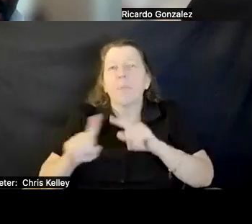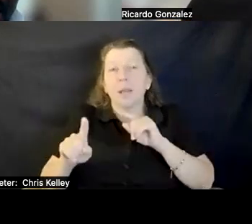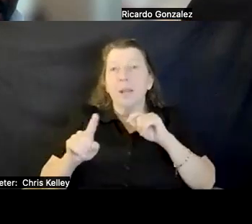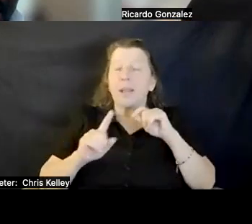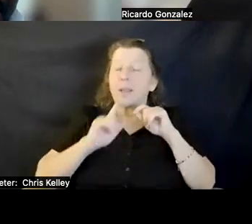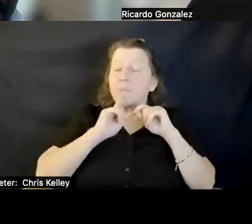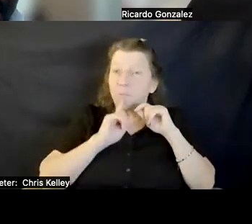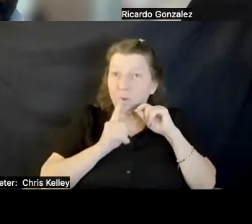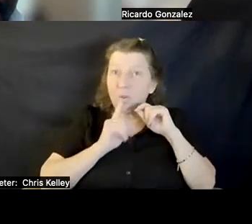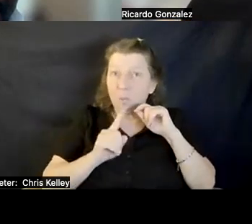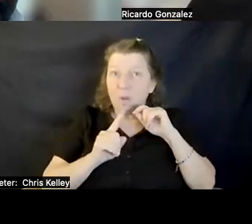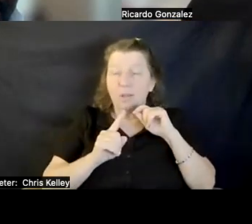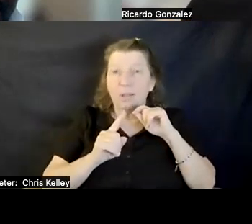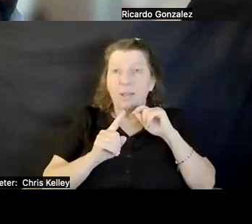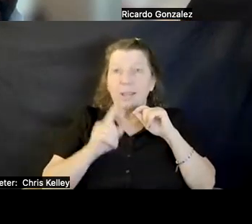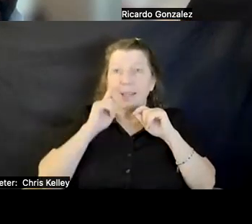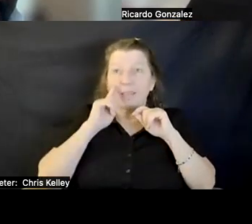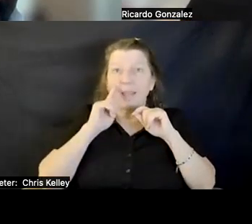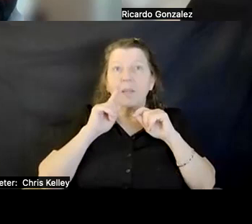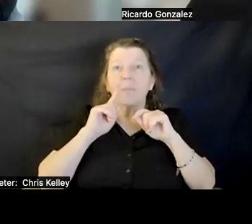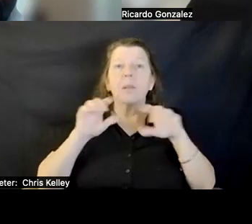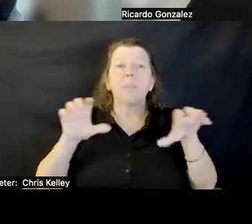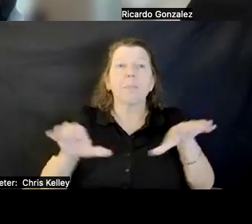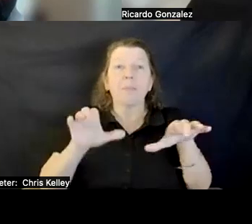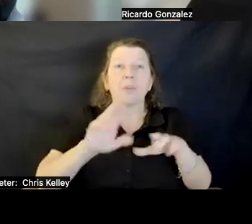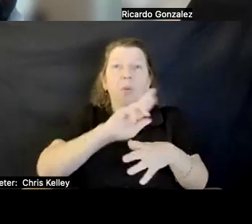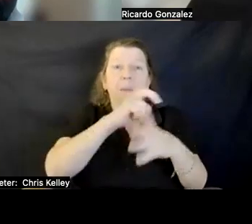IN CREATING IMMERSIVE MUSEUMS -- IMMERSIVE EXHIBITS AND MUSEUMS. I SEE THEM ALL THE TIME.